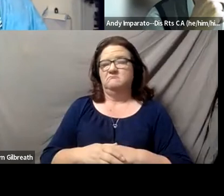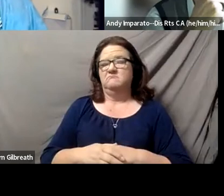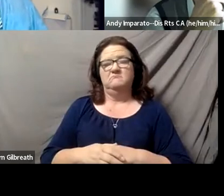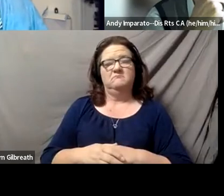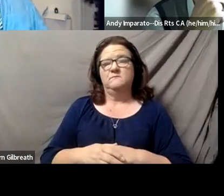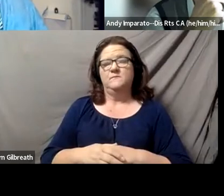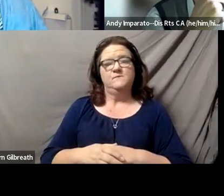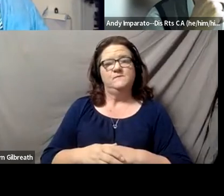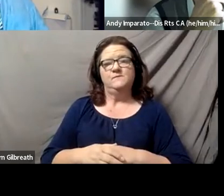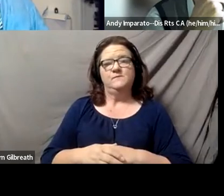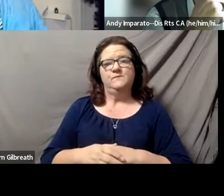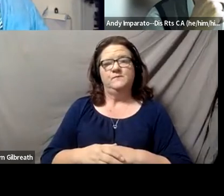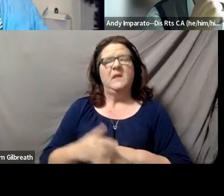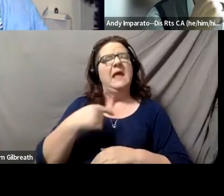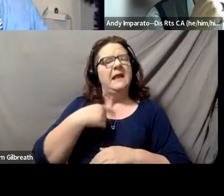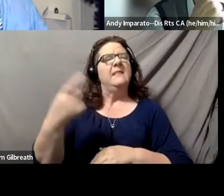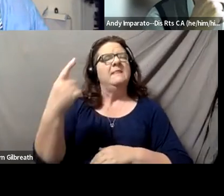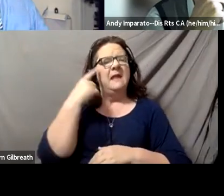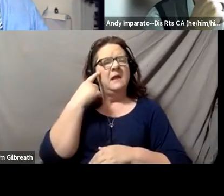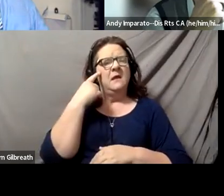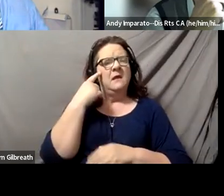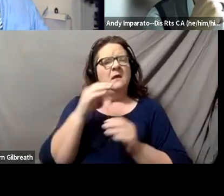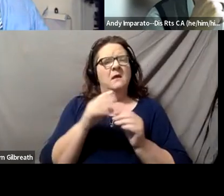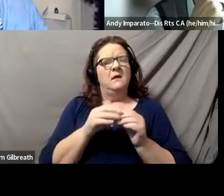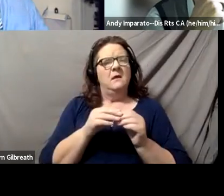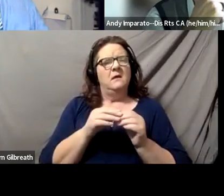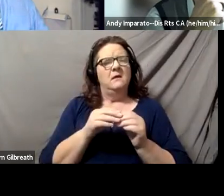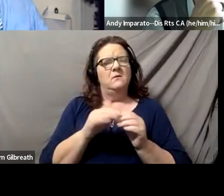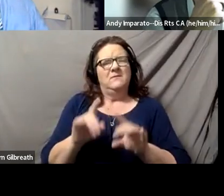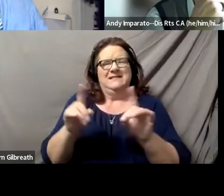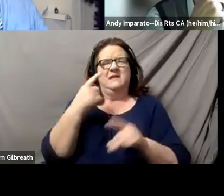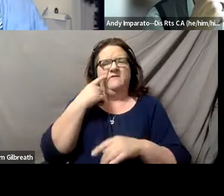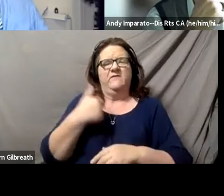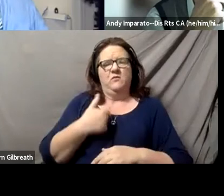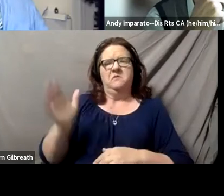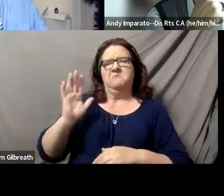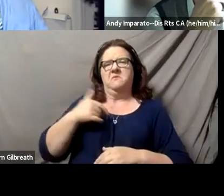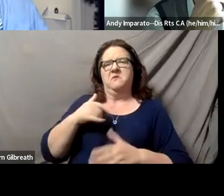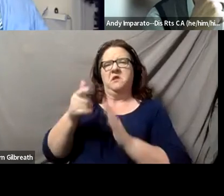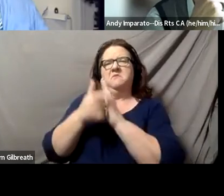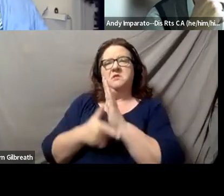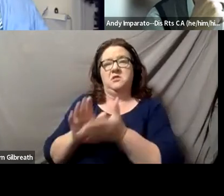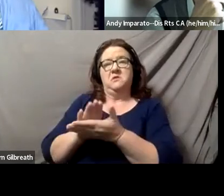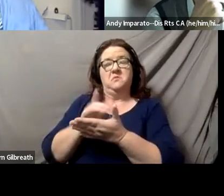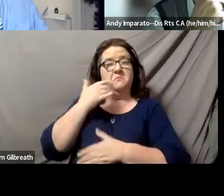And I think it was different for me when I was in law school, because at that time,